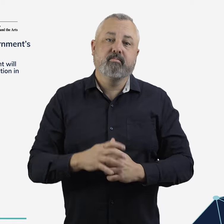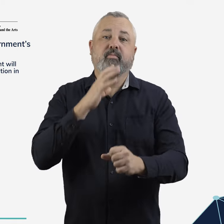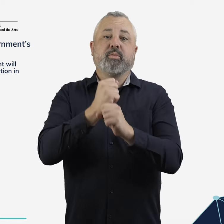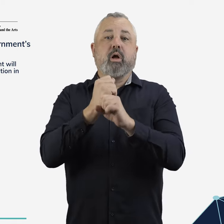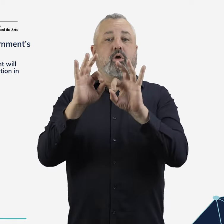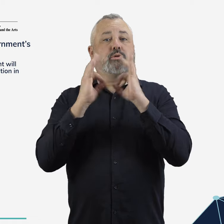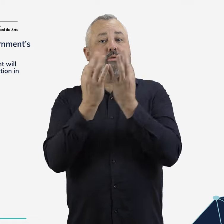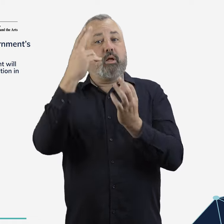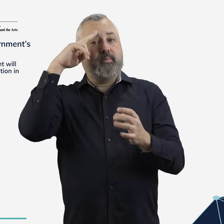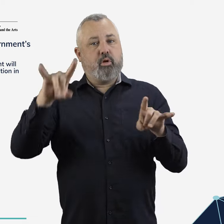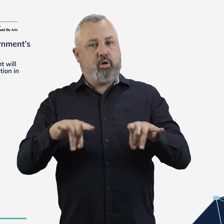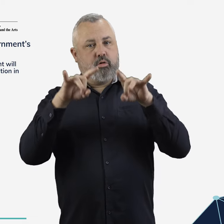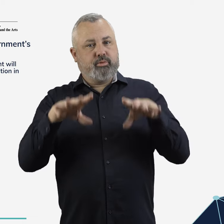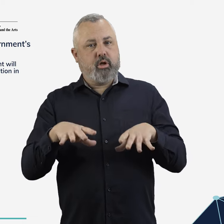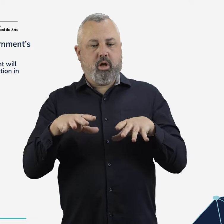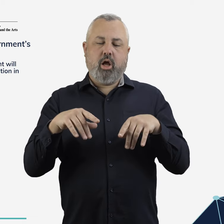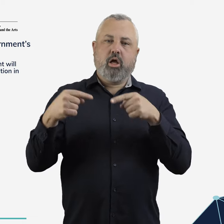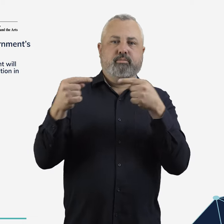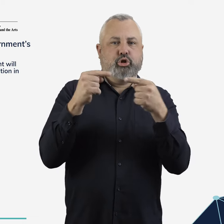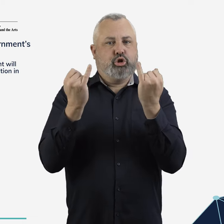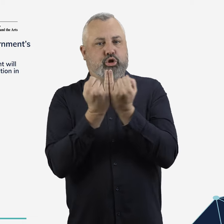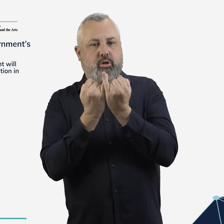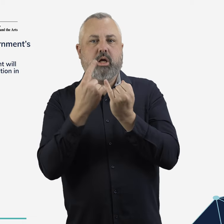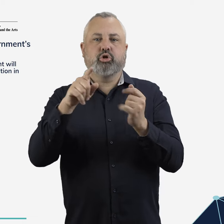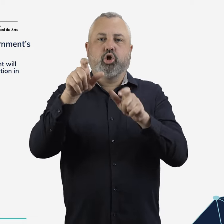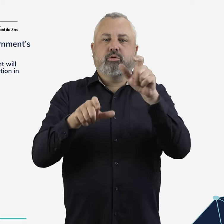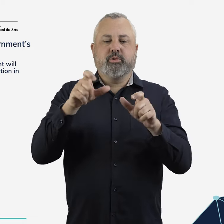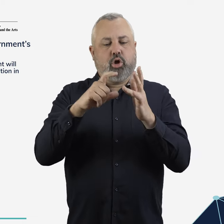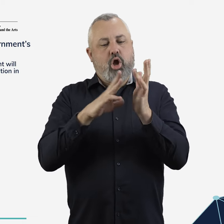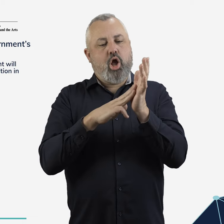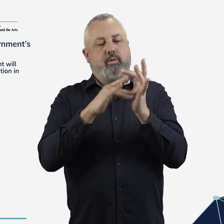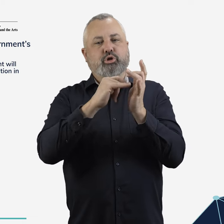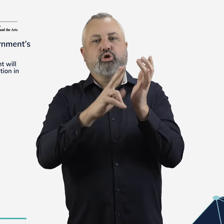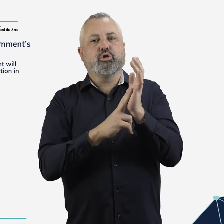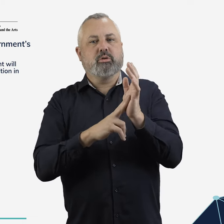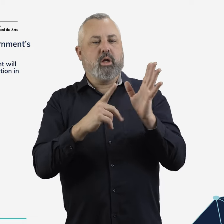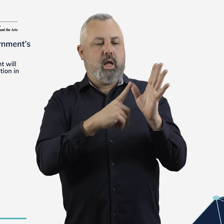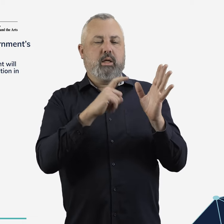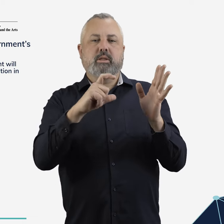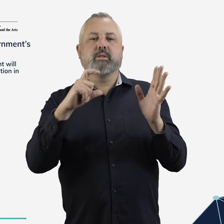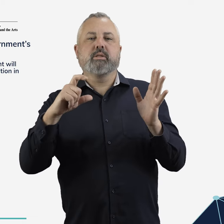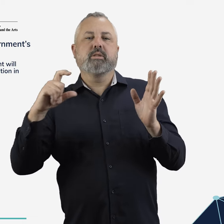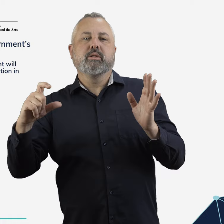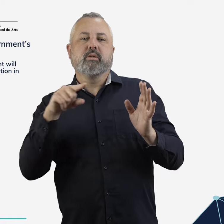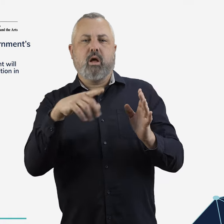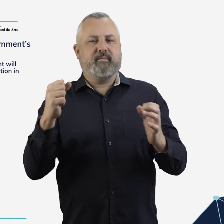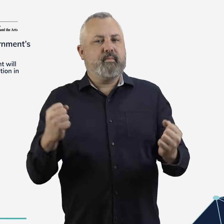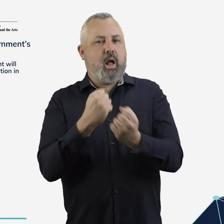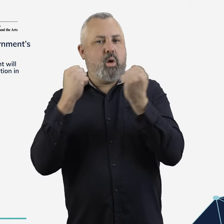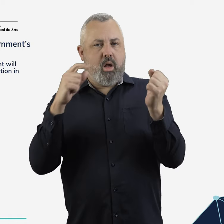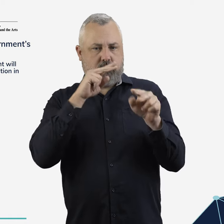The Australian Competition and Consumer Commission (ACCC) has powers to